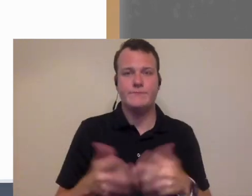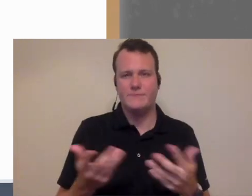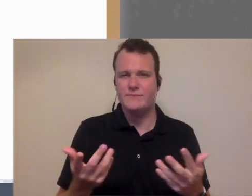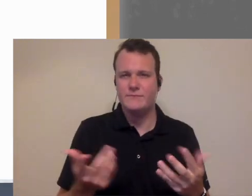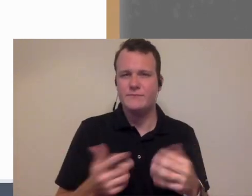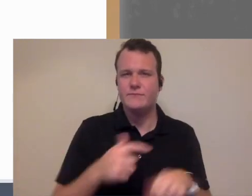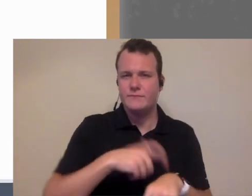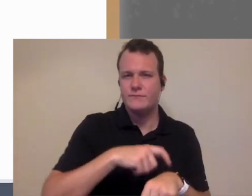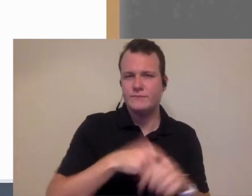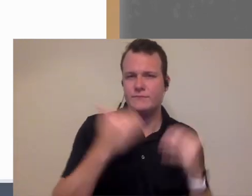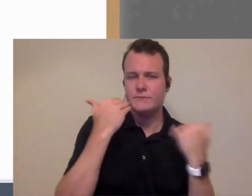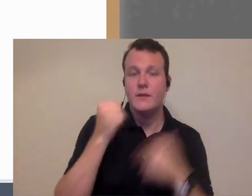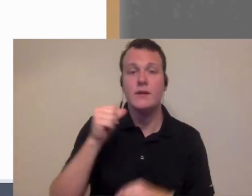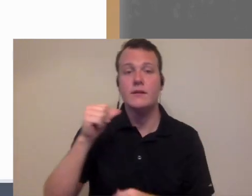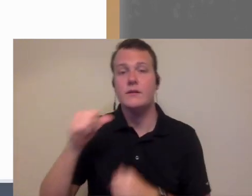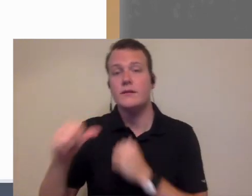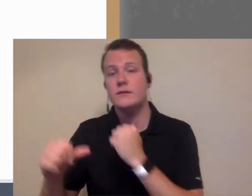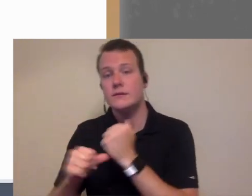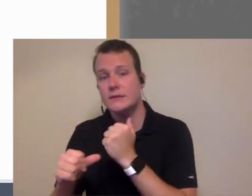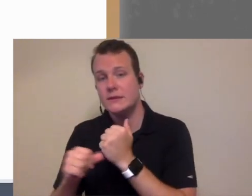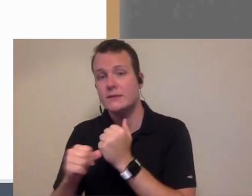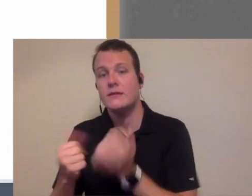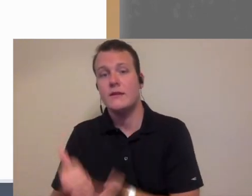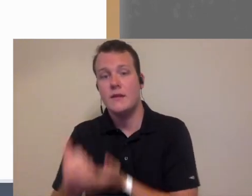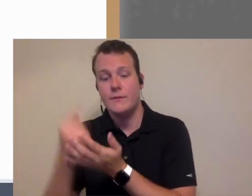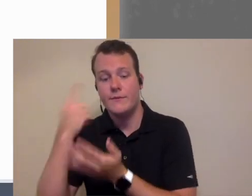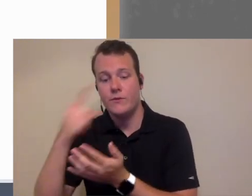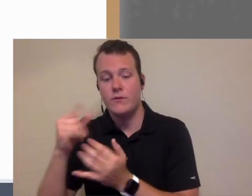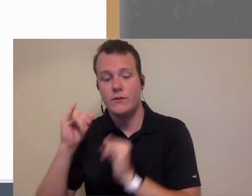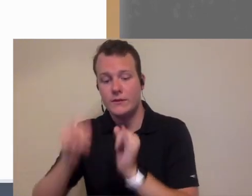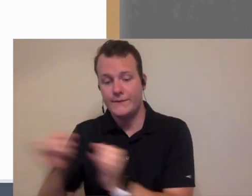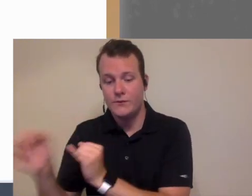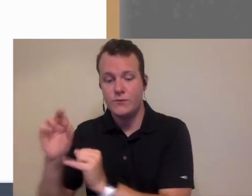so once again these systems can be helpful for individuals or for groups